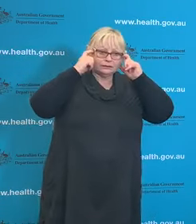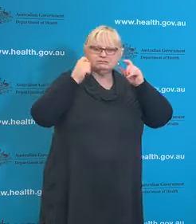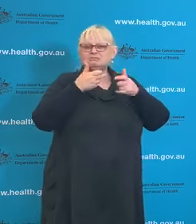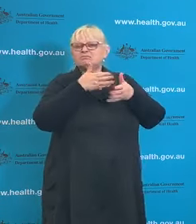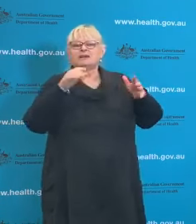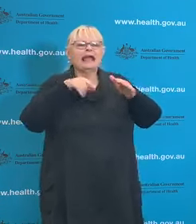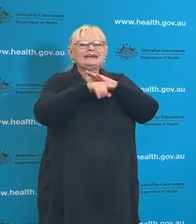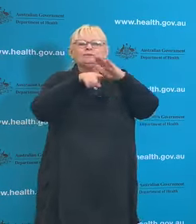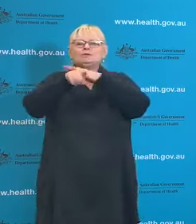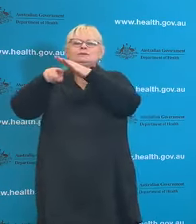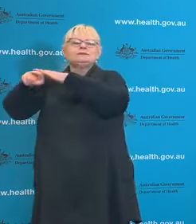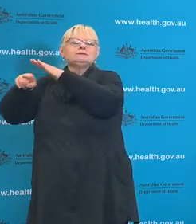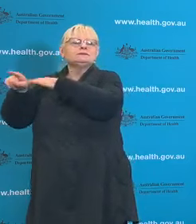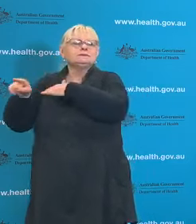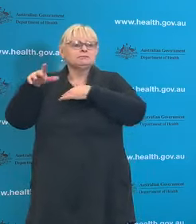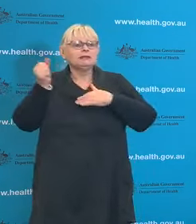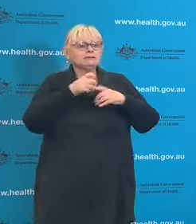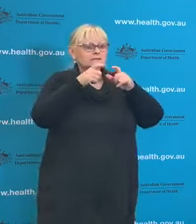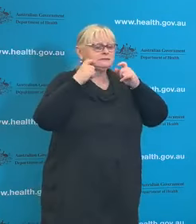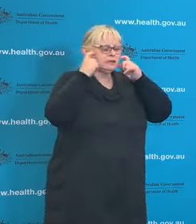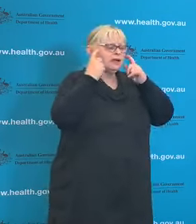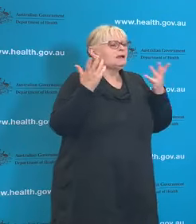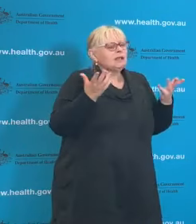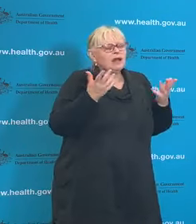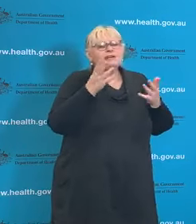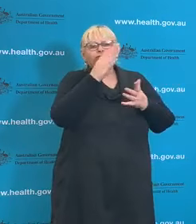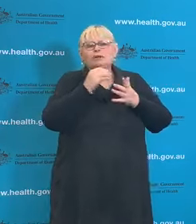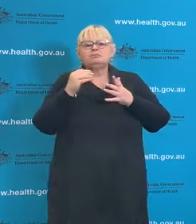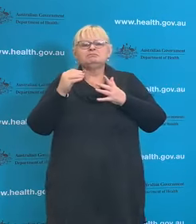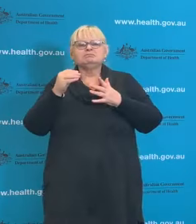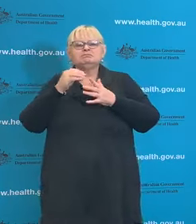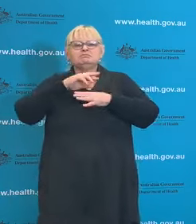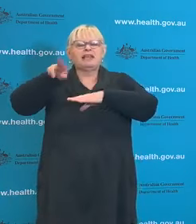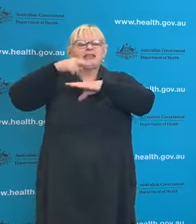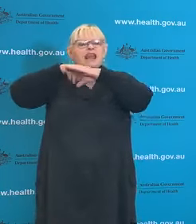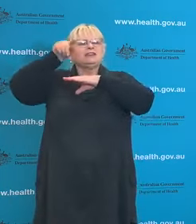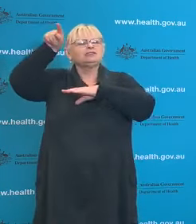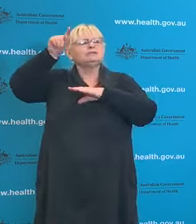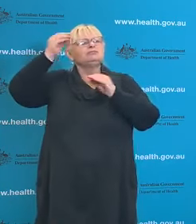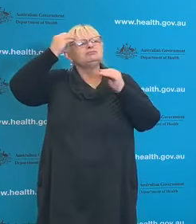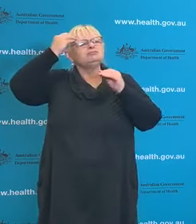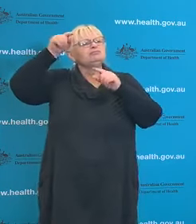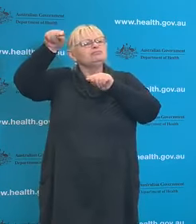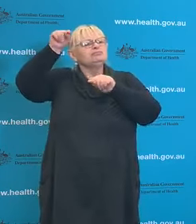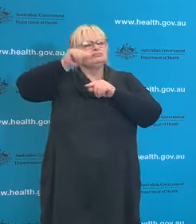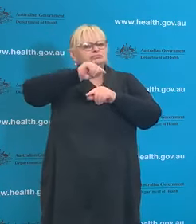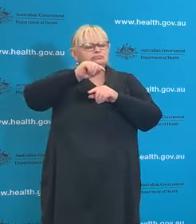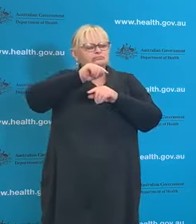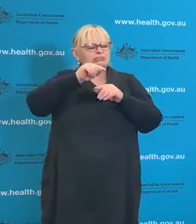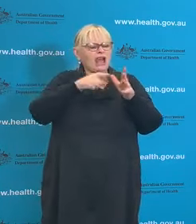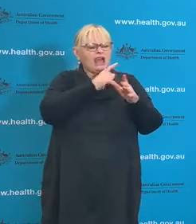And the advice provided from the Infection Control Expert Group to AHPCC